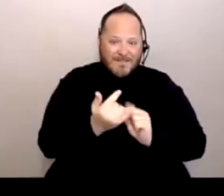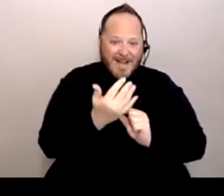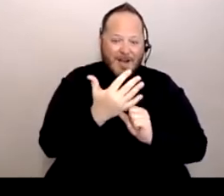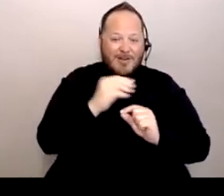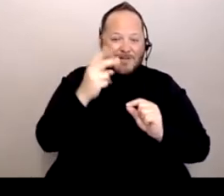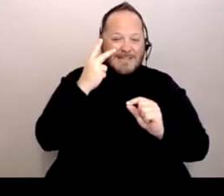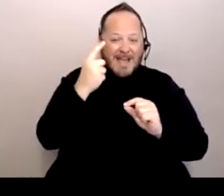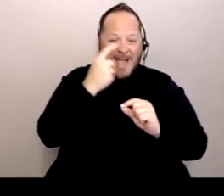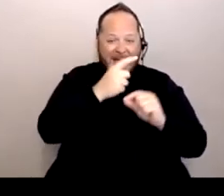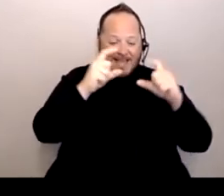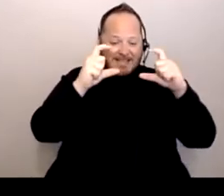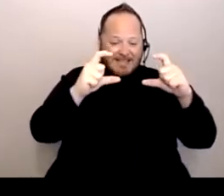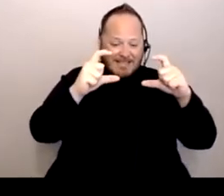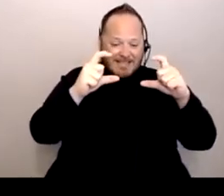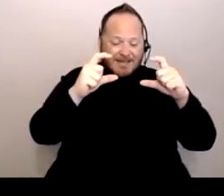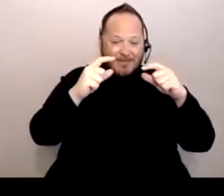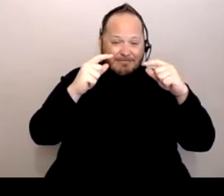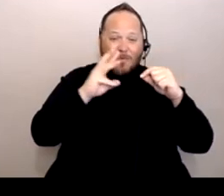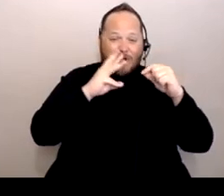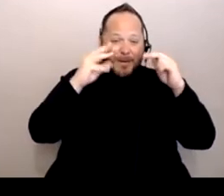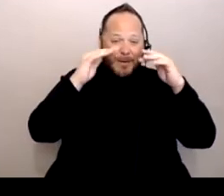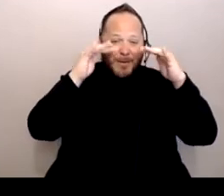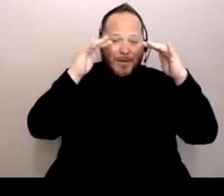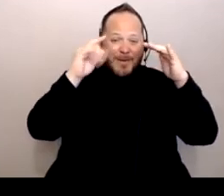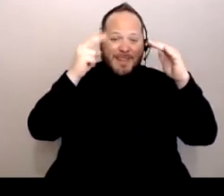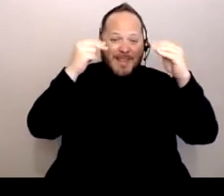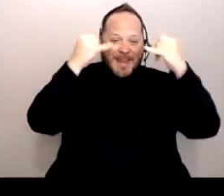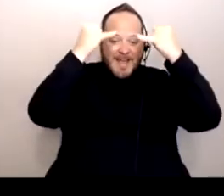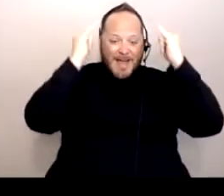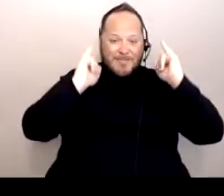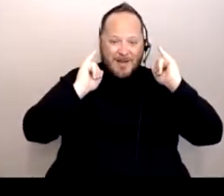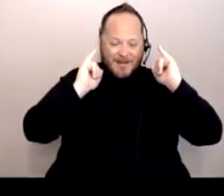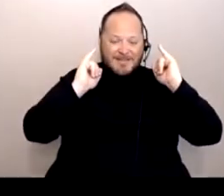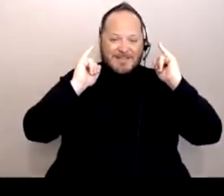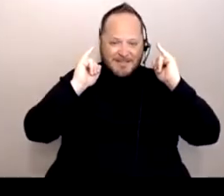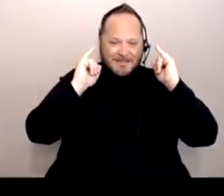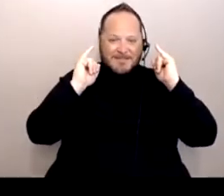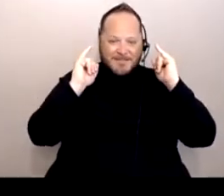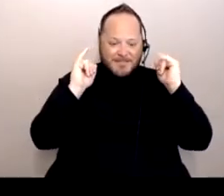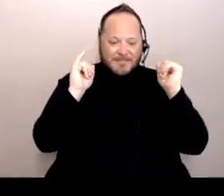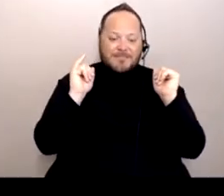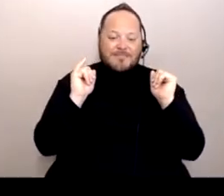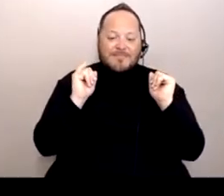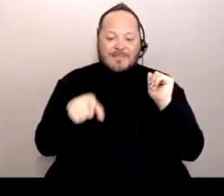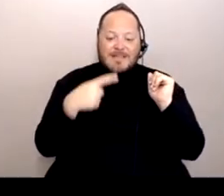And then there's little eyebrows on top of the eyes. Or above the eyes, excuse me. And it says, "Wash your hands